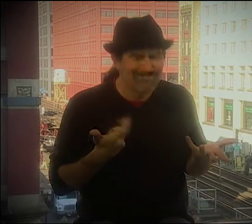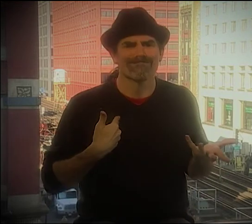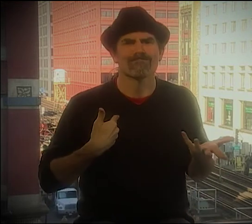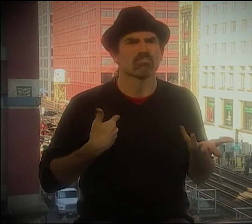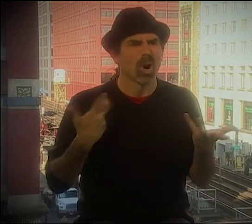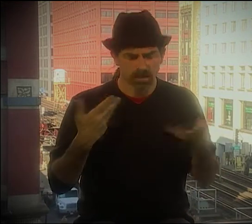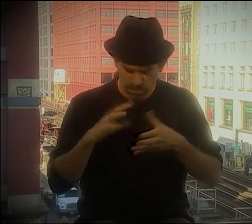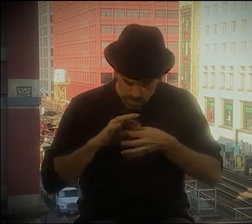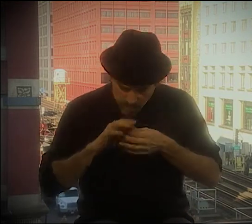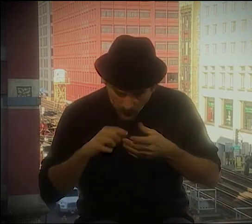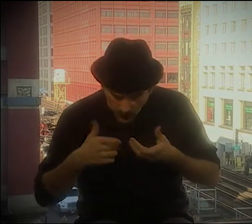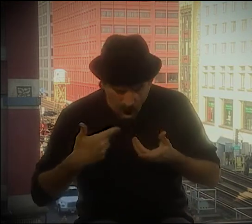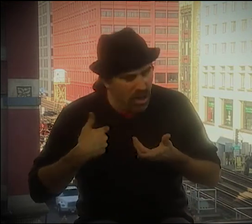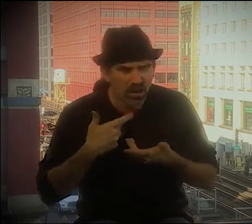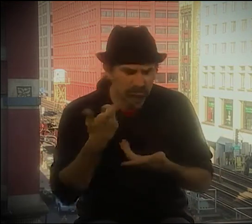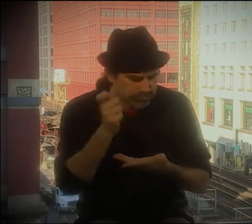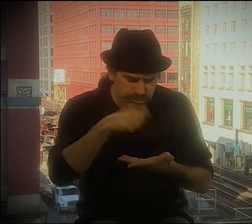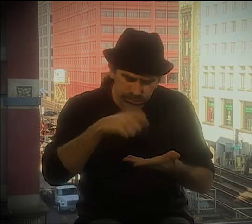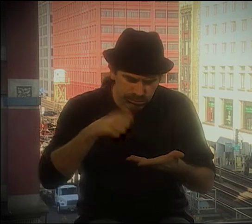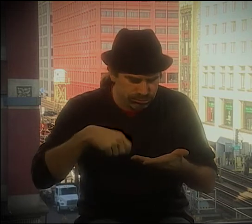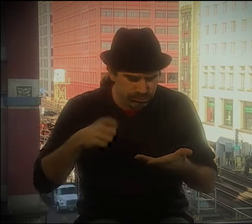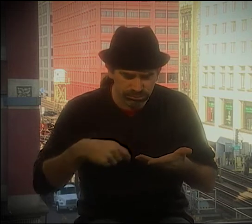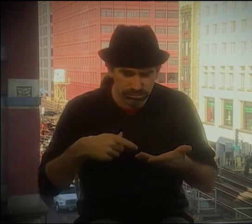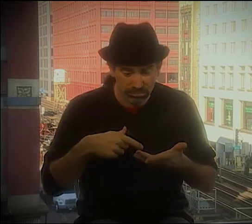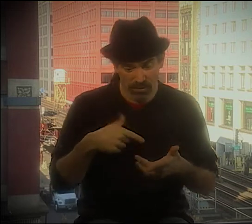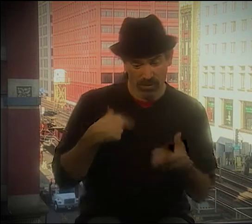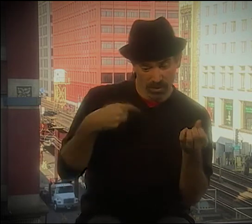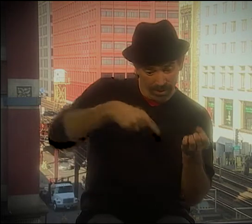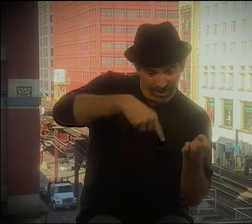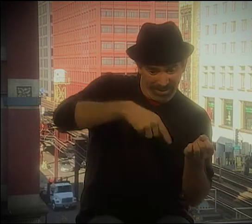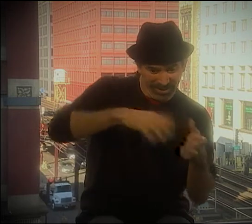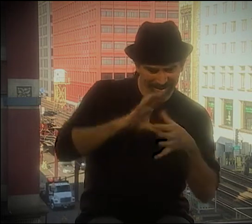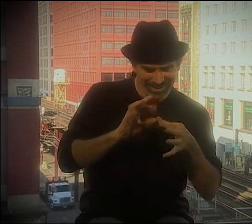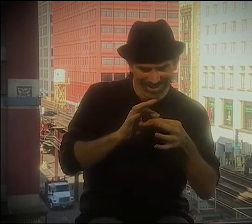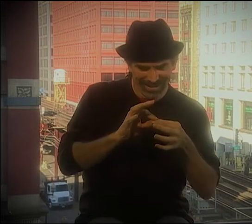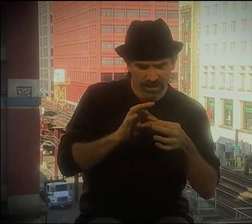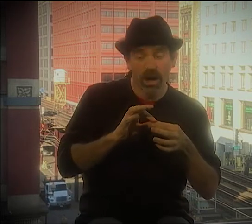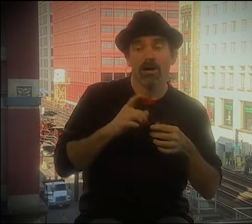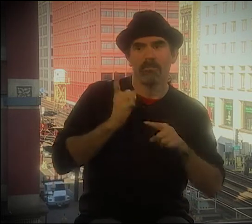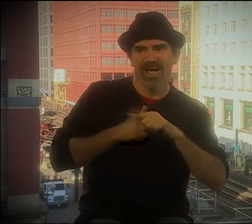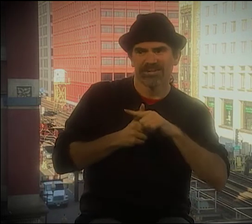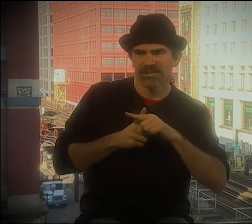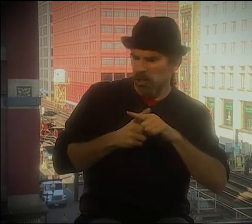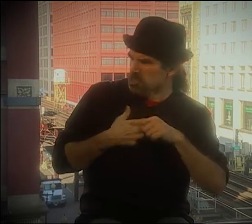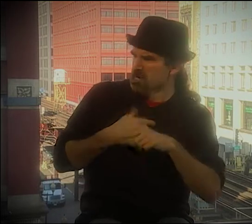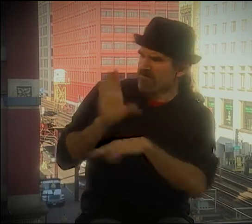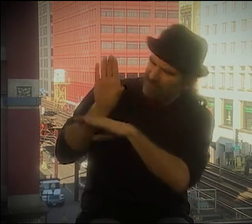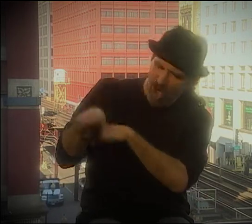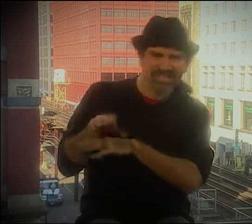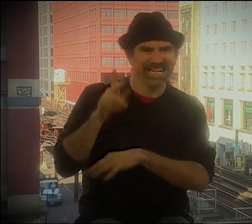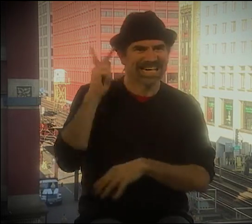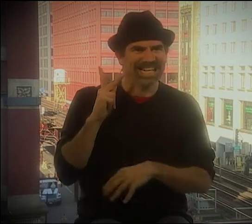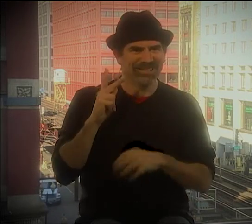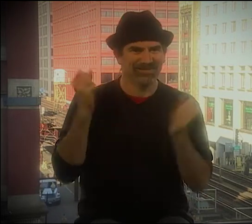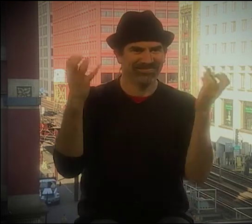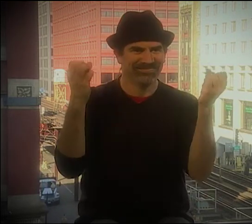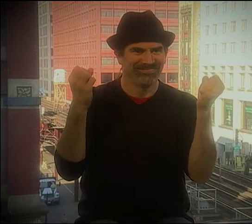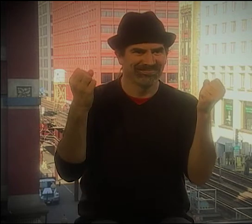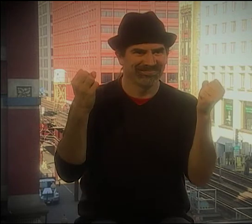HOW COULD I FIND ANYTHING THAT WOULD PROVE IT EVEN MORE THAN THAT WOULD? "ORALISM DIDN'T WORK FOR ME. PERIOD. AND HERE'S THE OUTCOME."